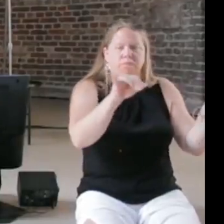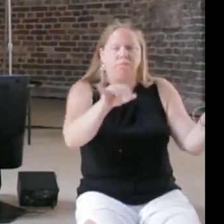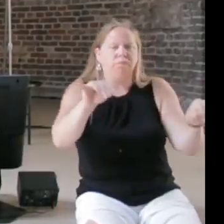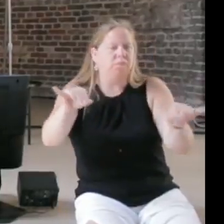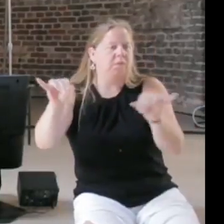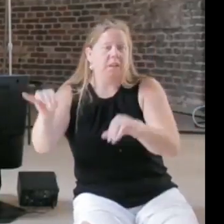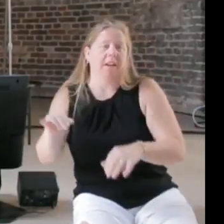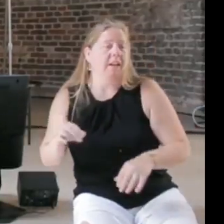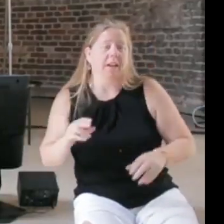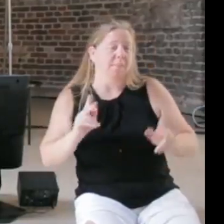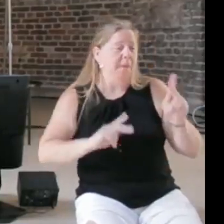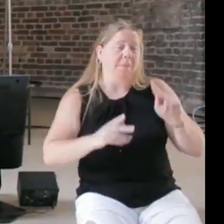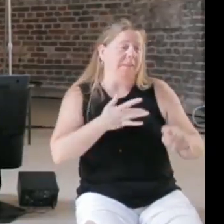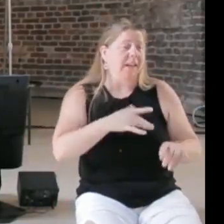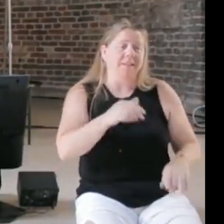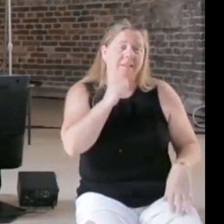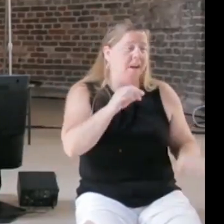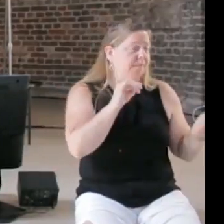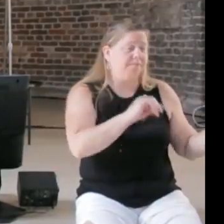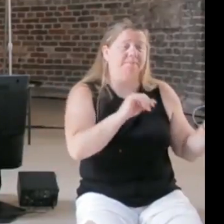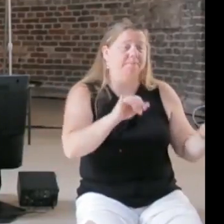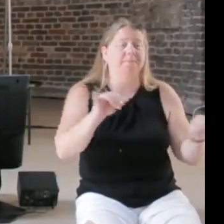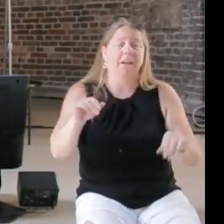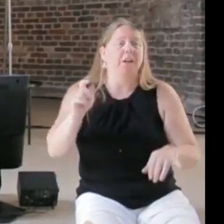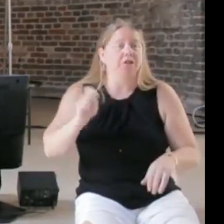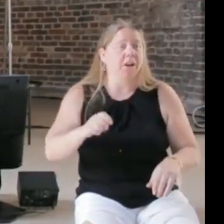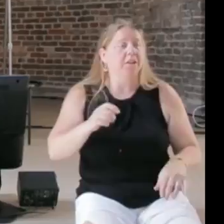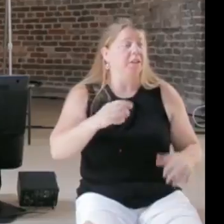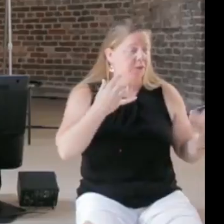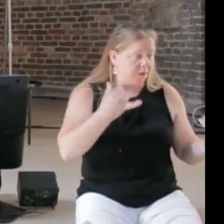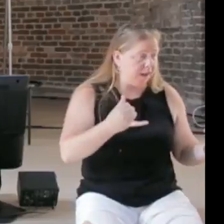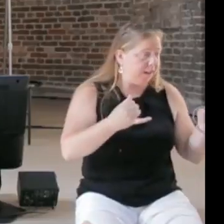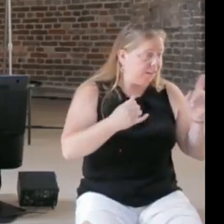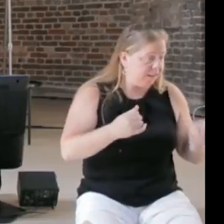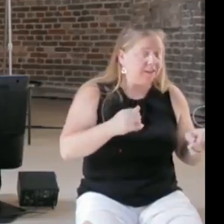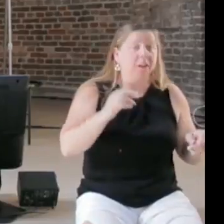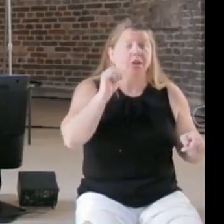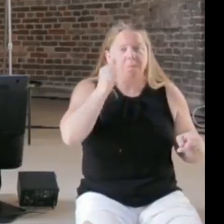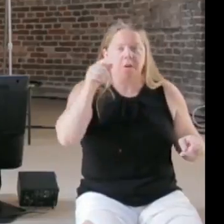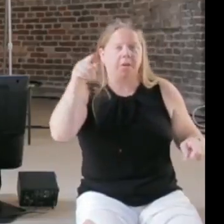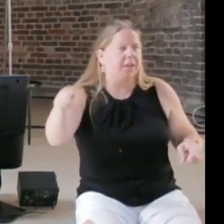consistent, and judges aren't very consistent either, but it's very hard to get that inconsistency